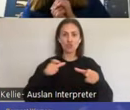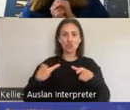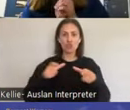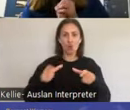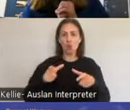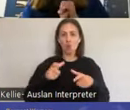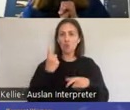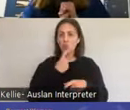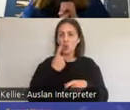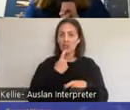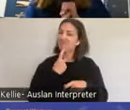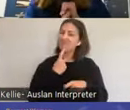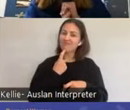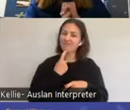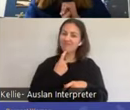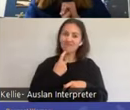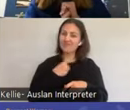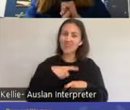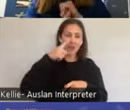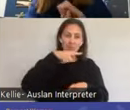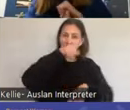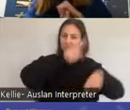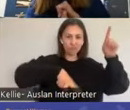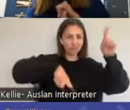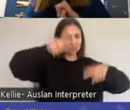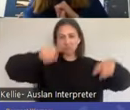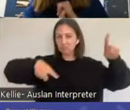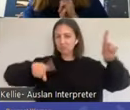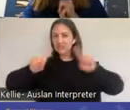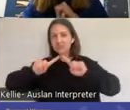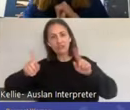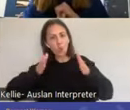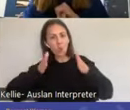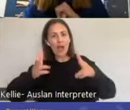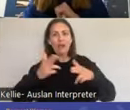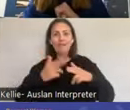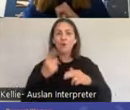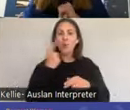people orgasm in different positions because of their position of the clitoris.